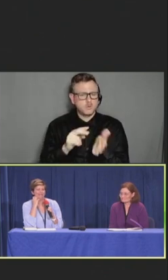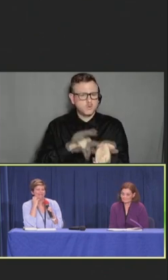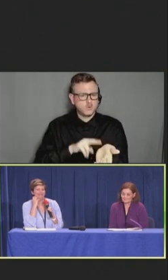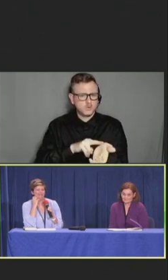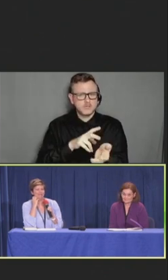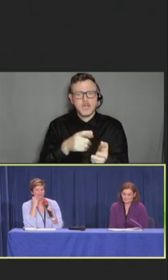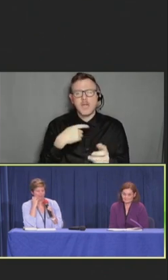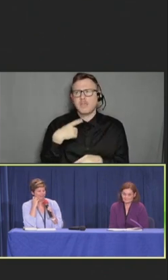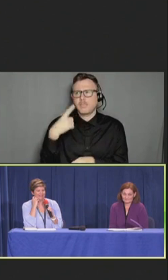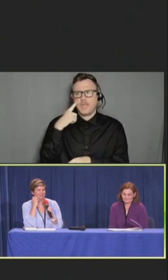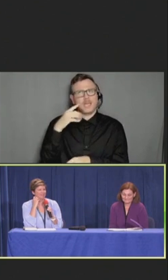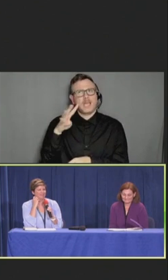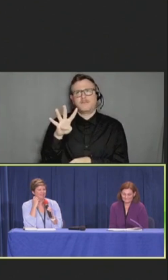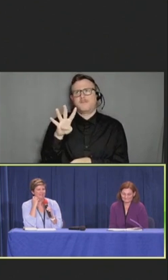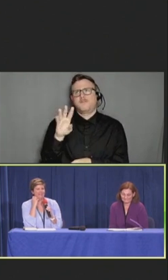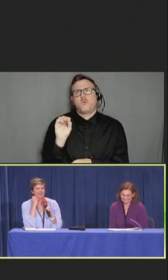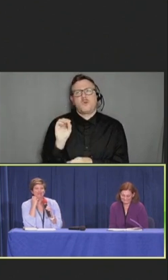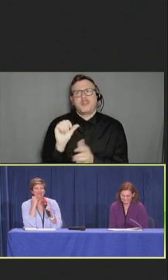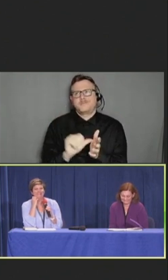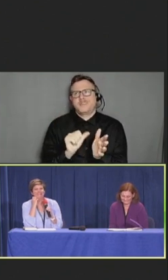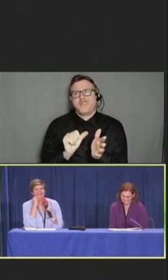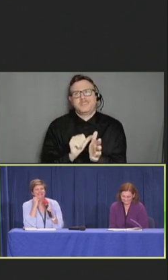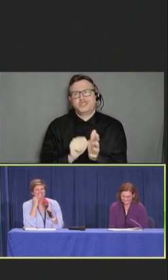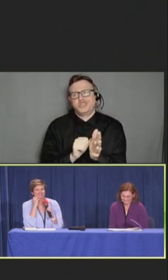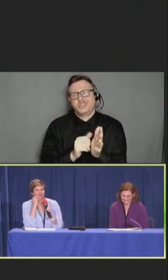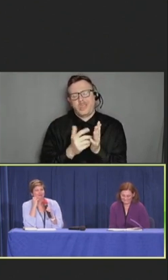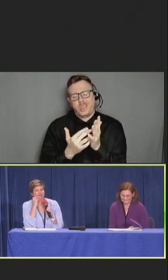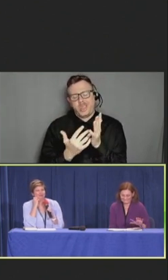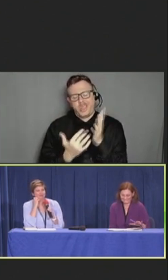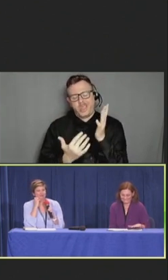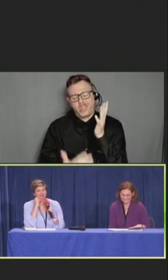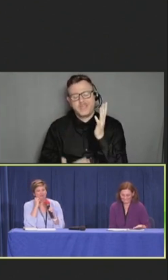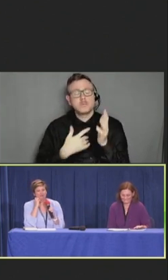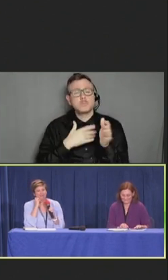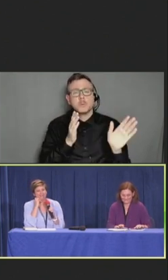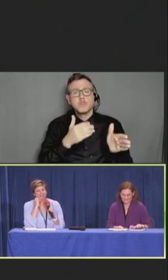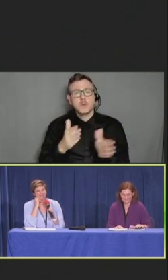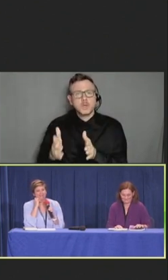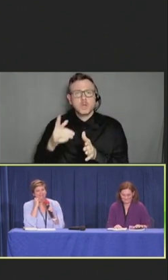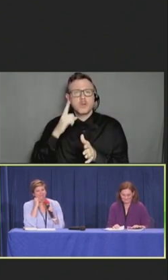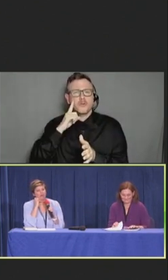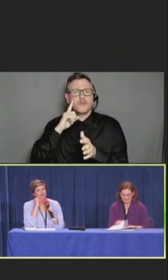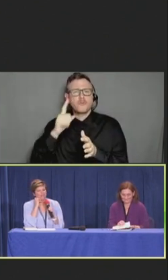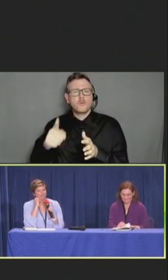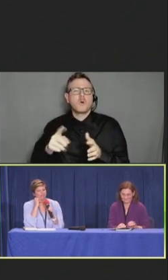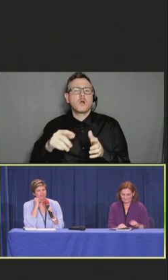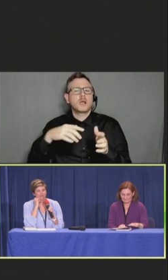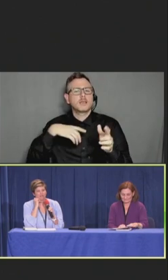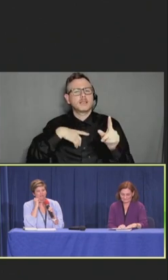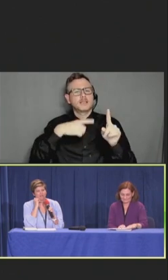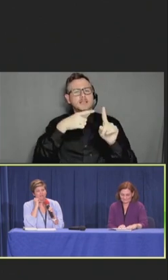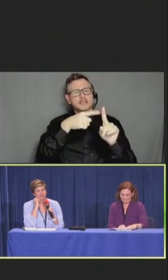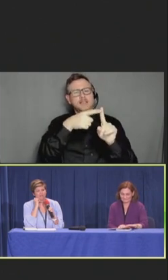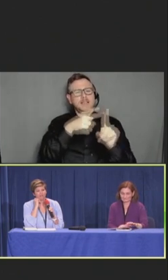I feel like there's like 40 pages of FAQs to prepare people for the unwinding. And so happy to get back to you guys on that one.